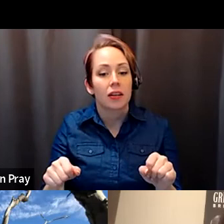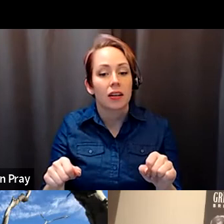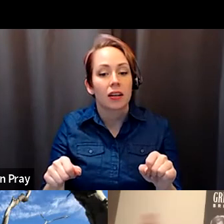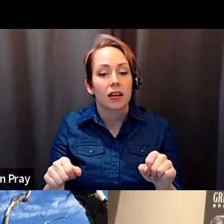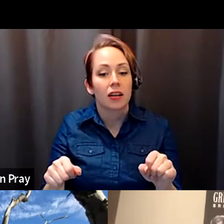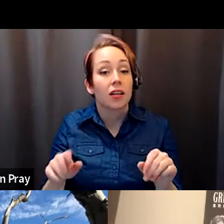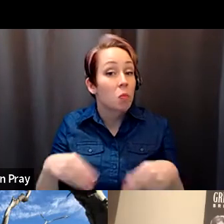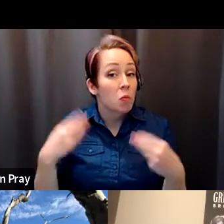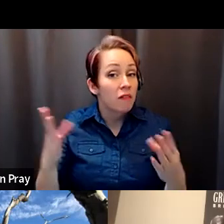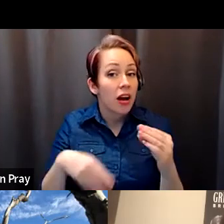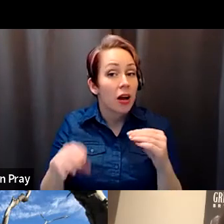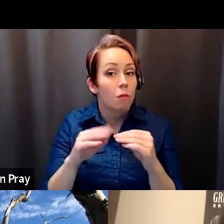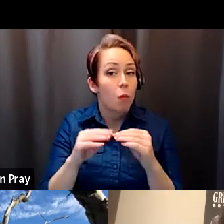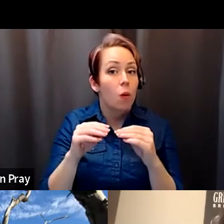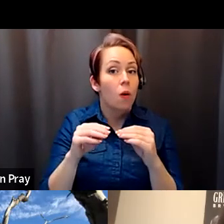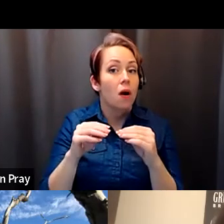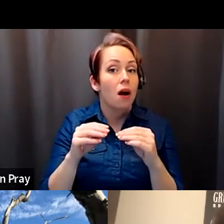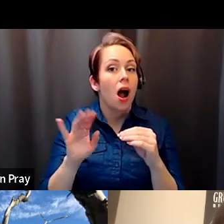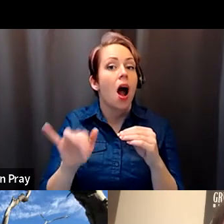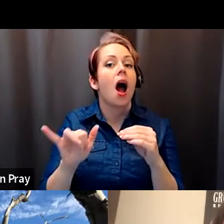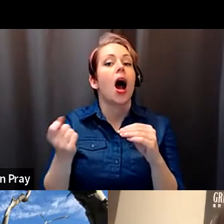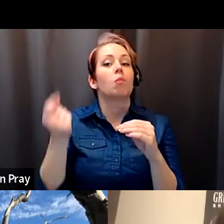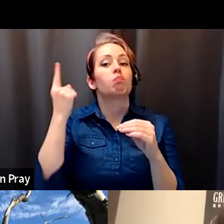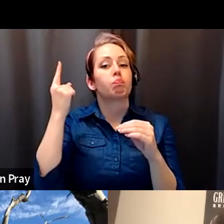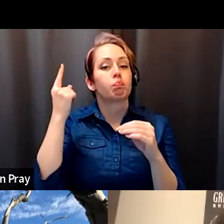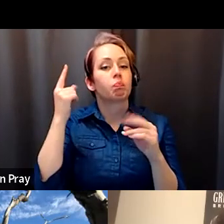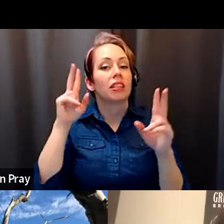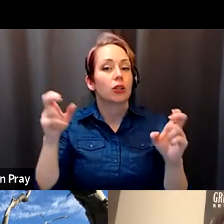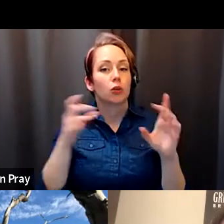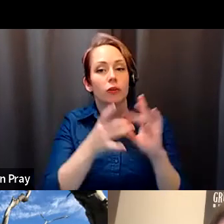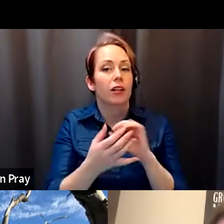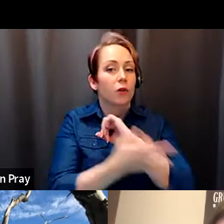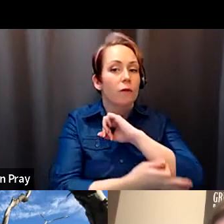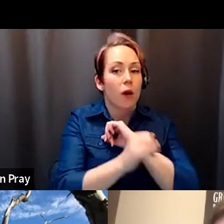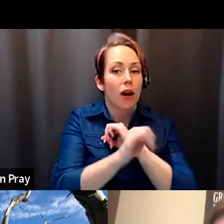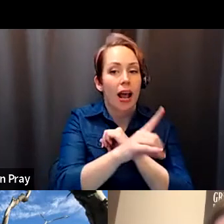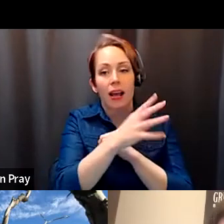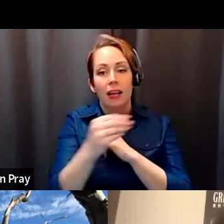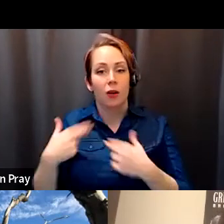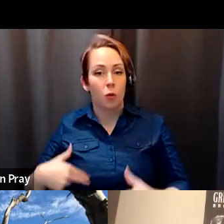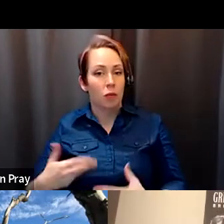Timothy Gill: provide more insight to issues involving foreign aid and human rights and and and all these types of issues.